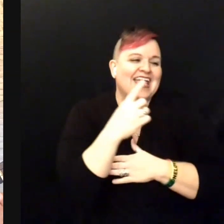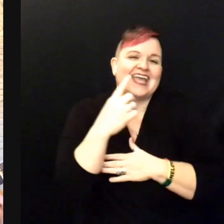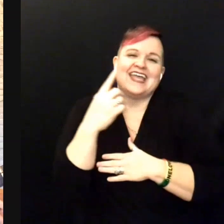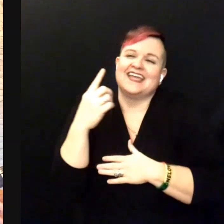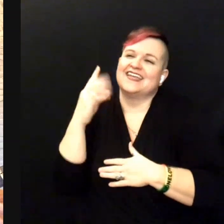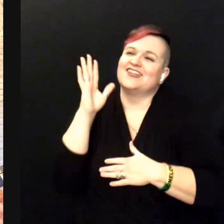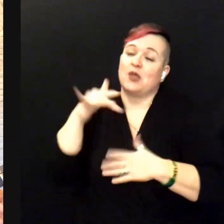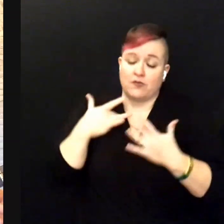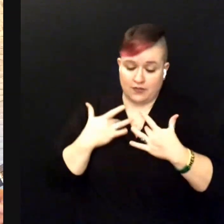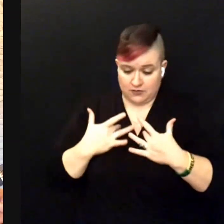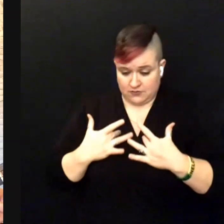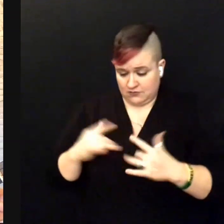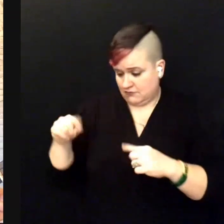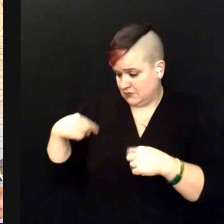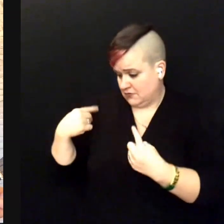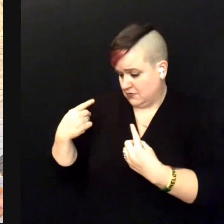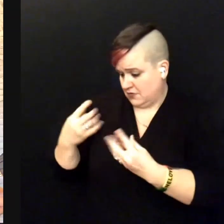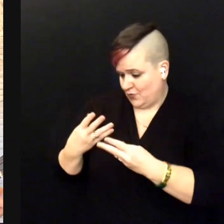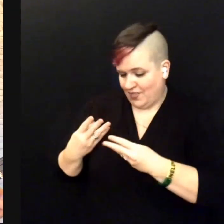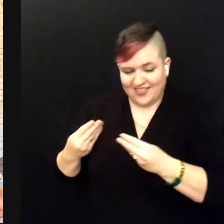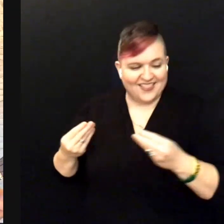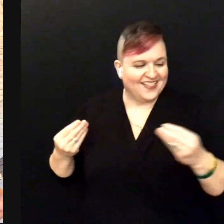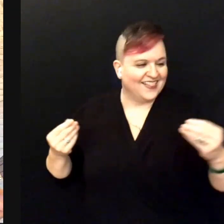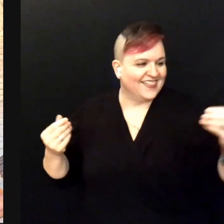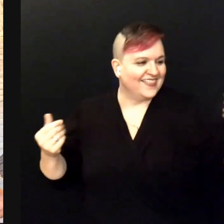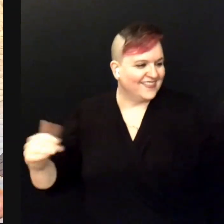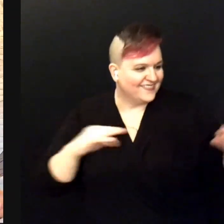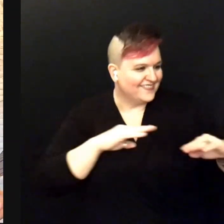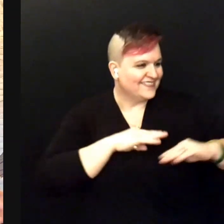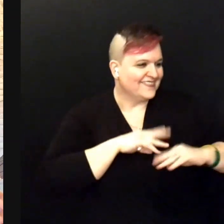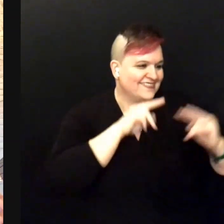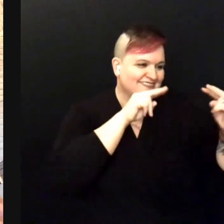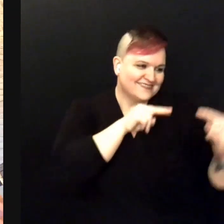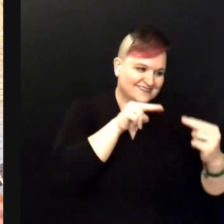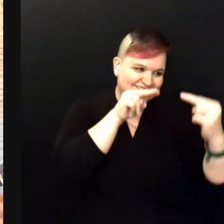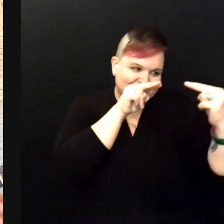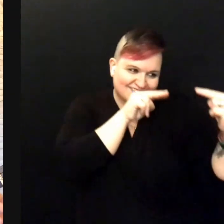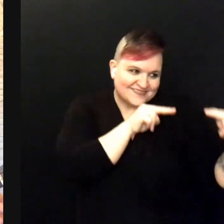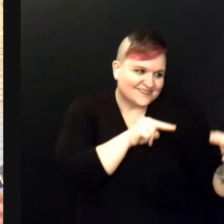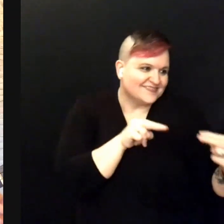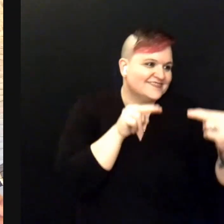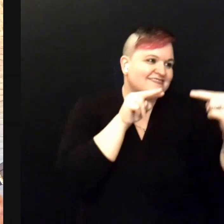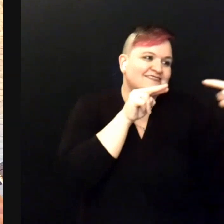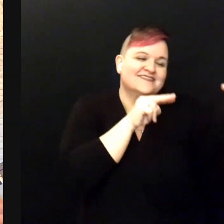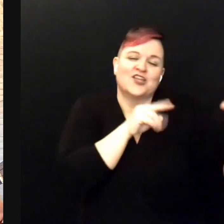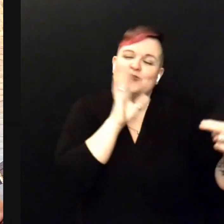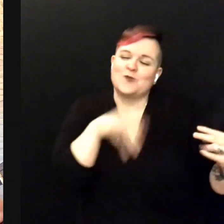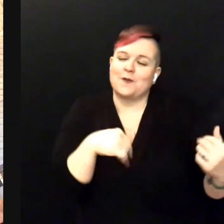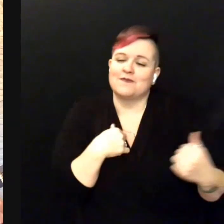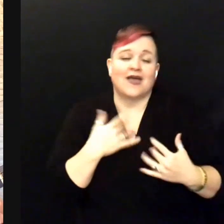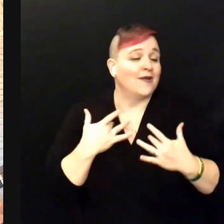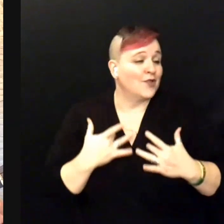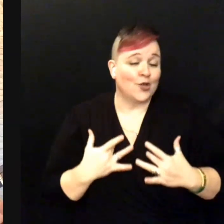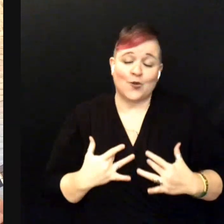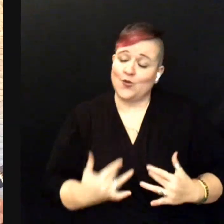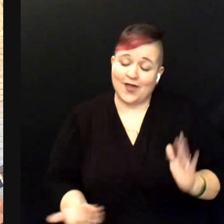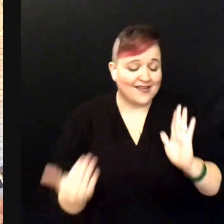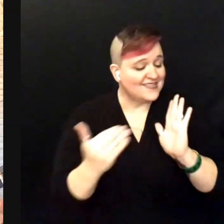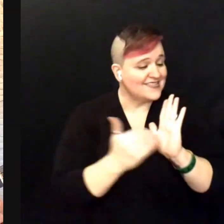This hurting inside Well I'll never be blue My dreams come true